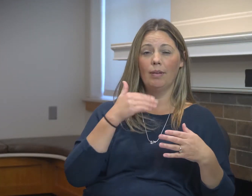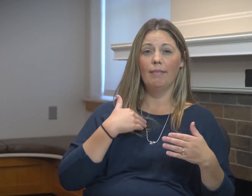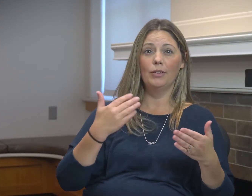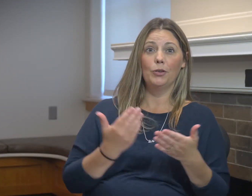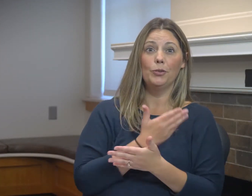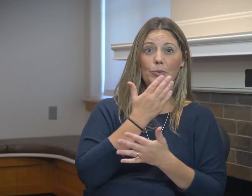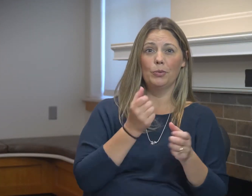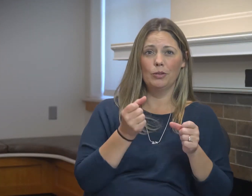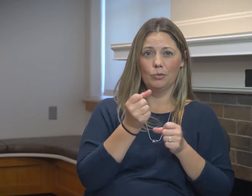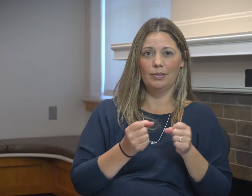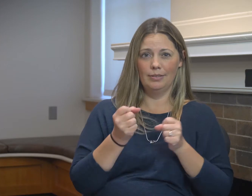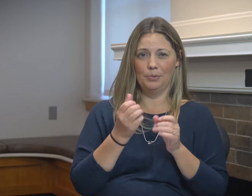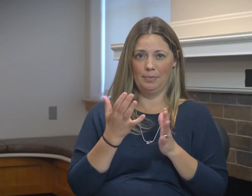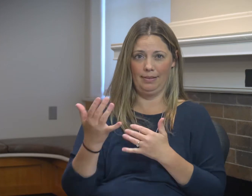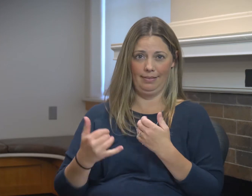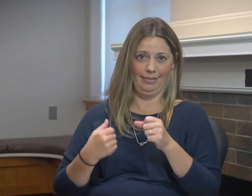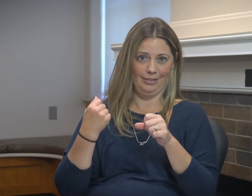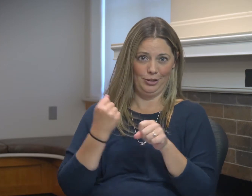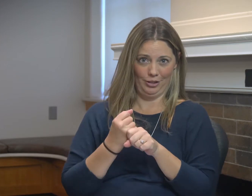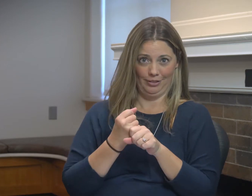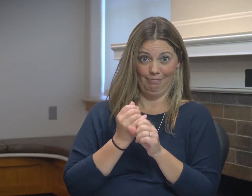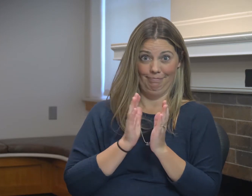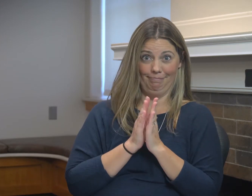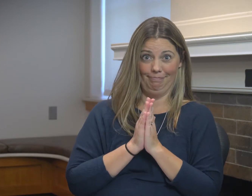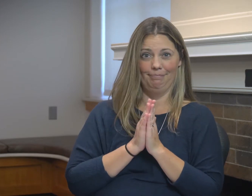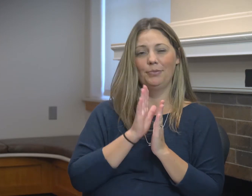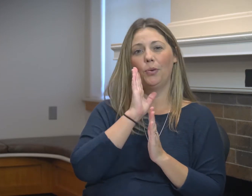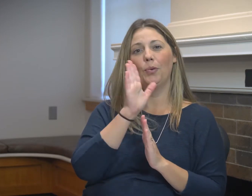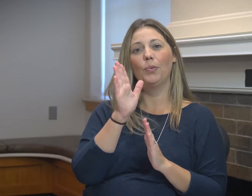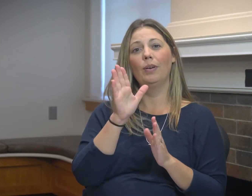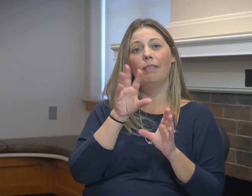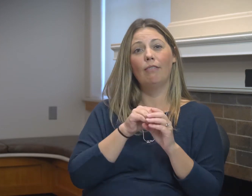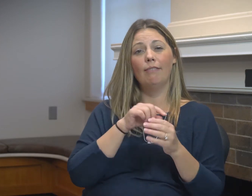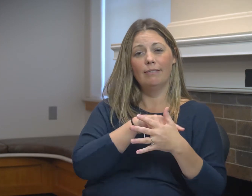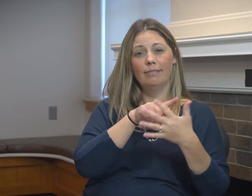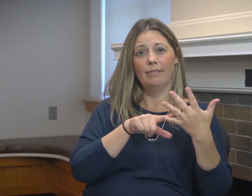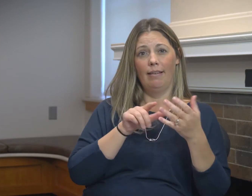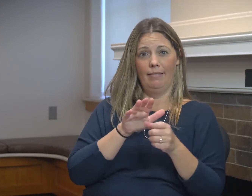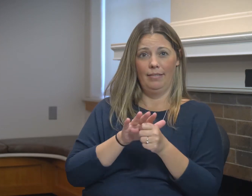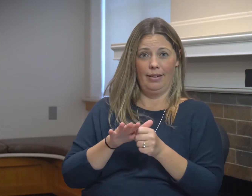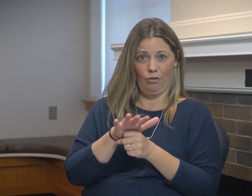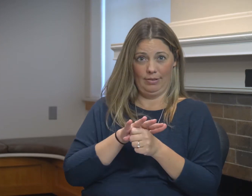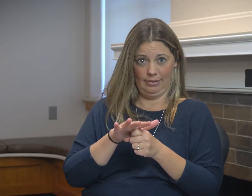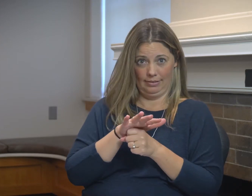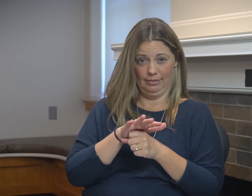The third thing, we will have new this year is a strategic plan we're excited.